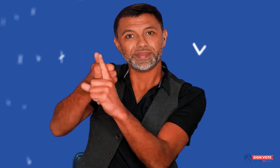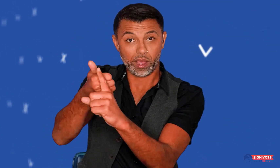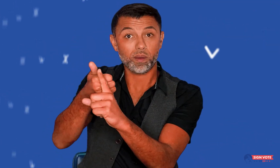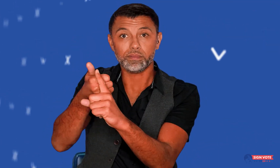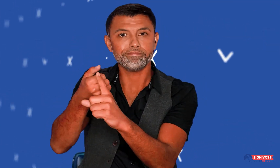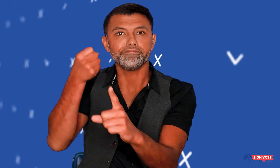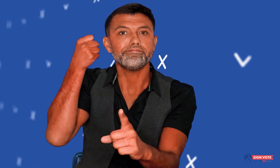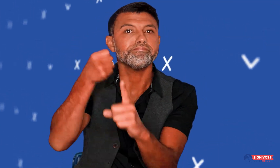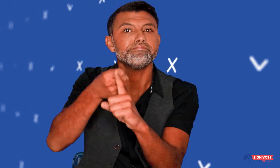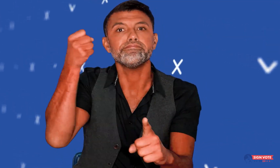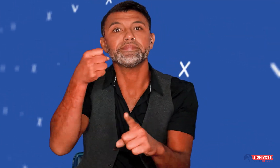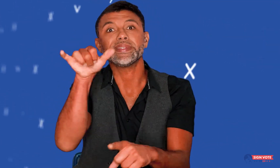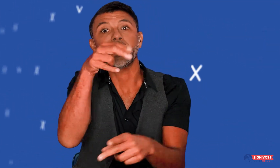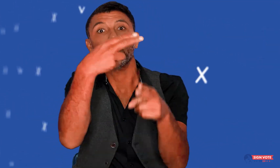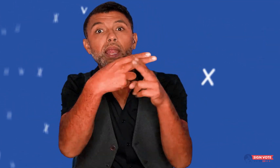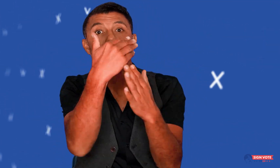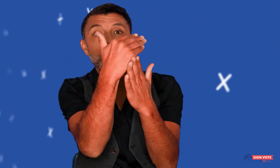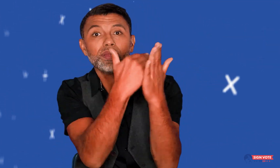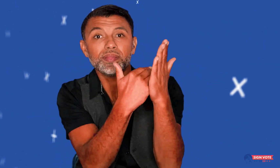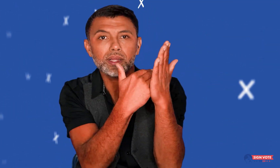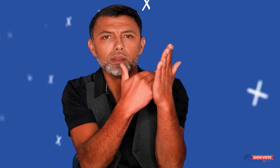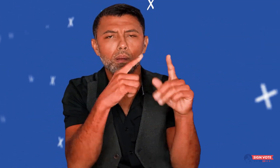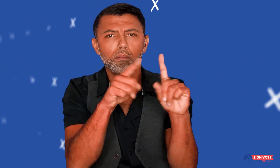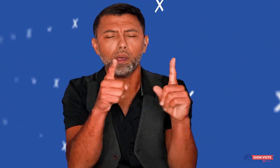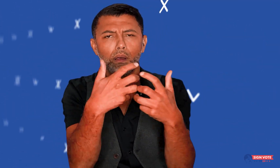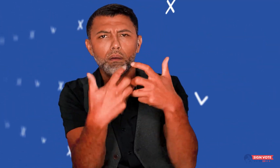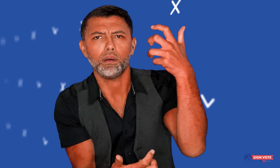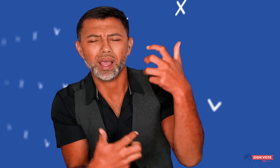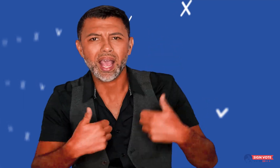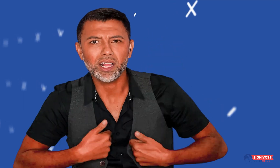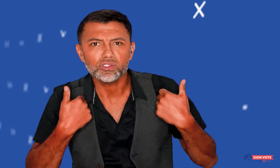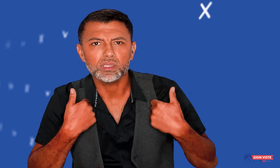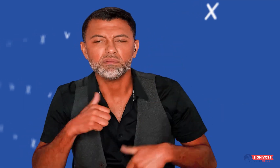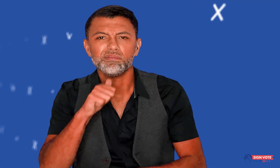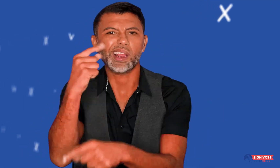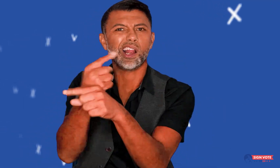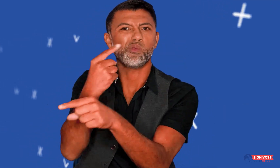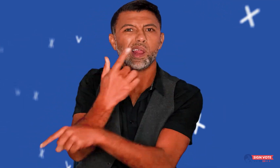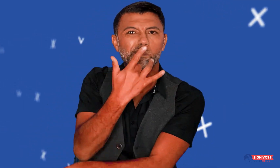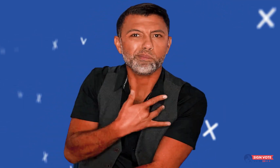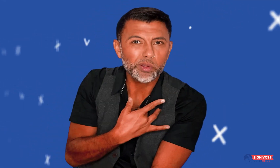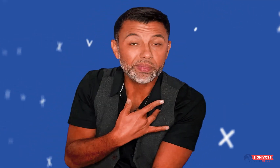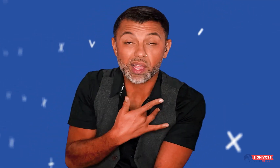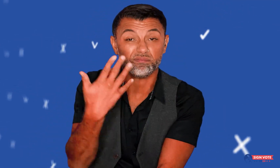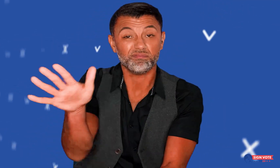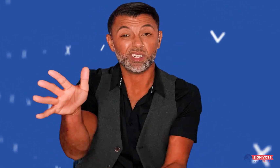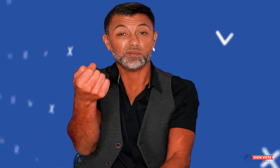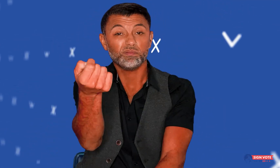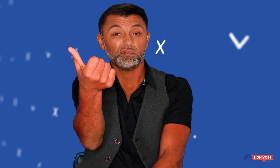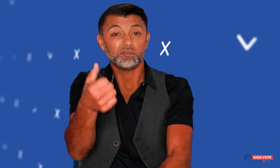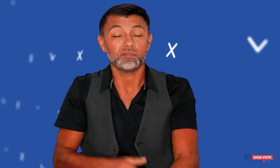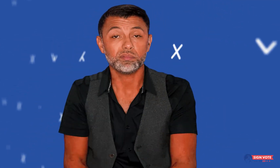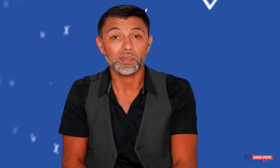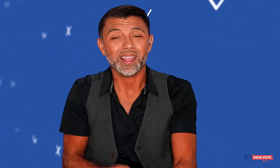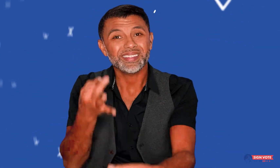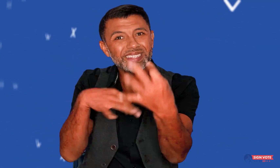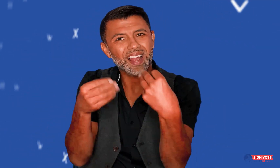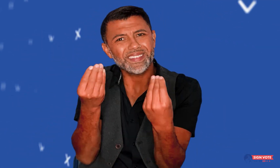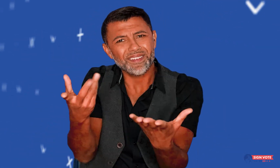name matches, but their address doesn't or if their birthday isn't accurate. They will be removed from the registry.